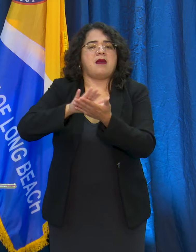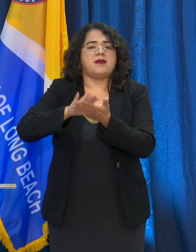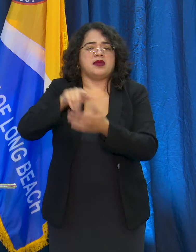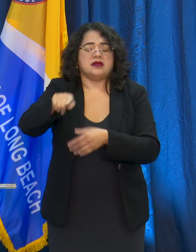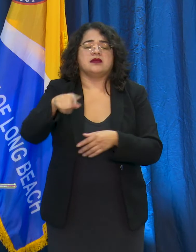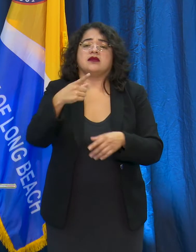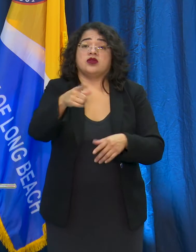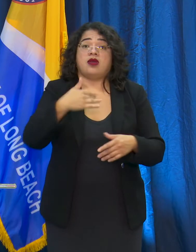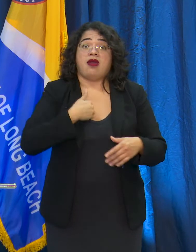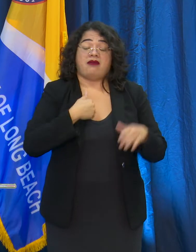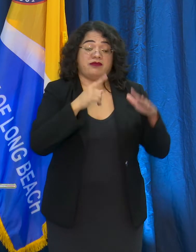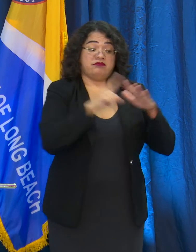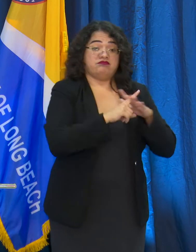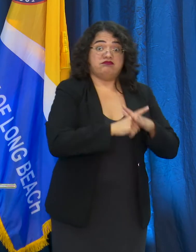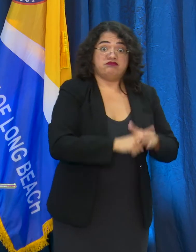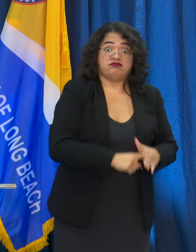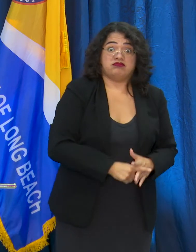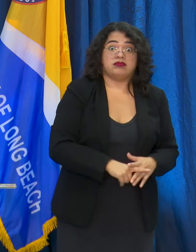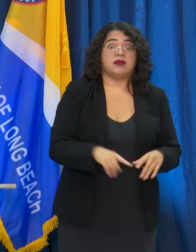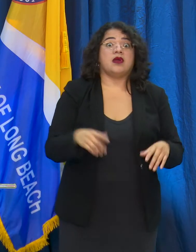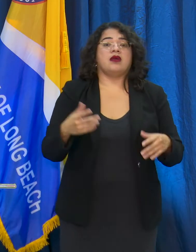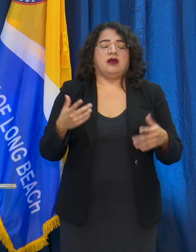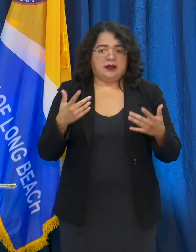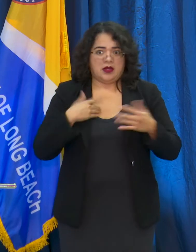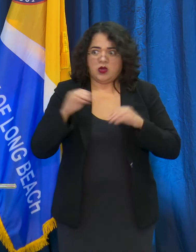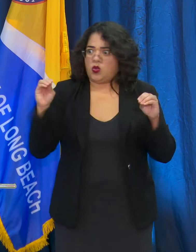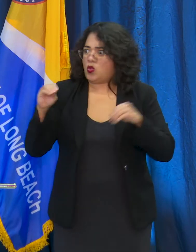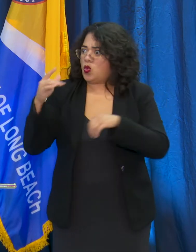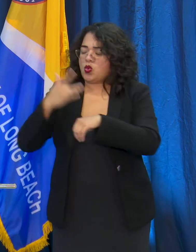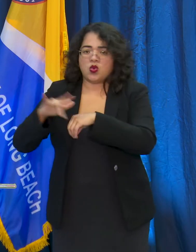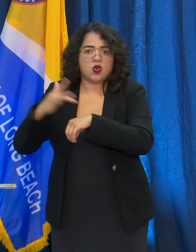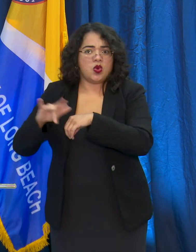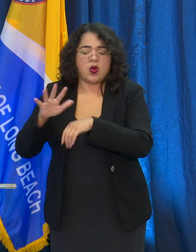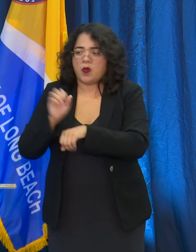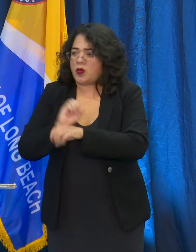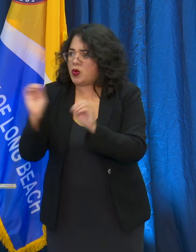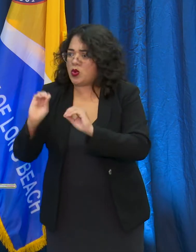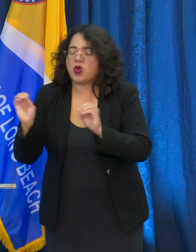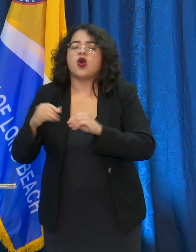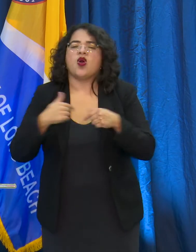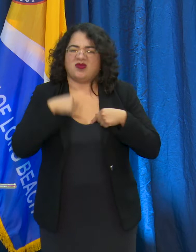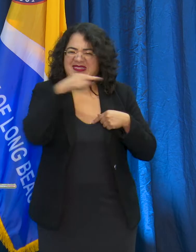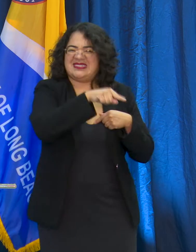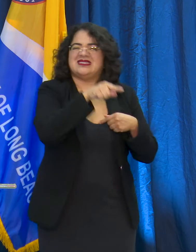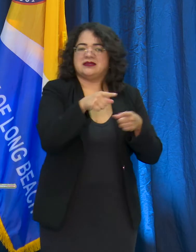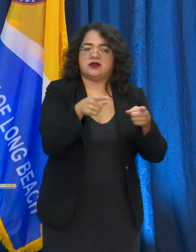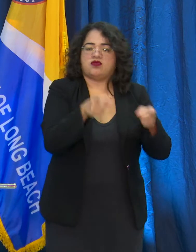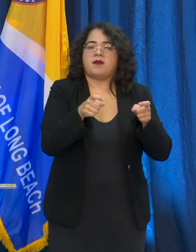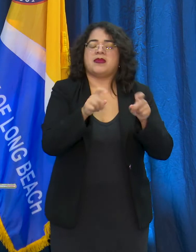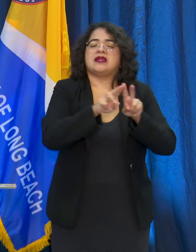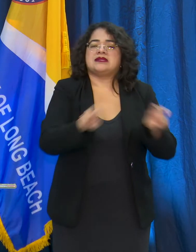symptomatic and you have not been able to get an appointment, we assess you. If we assess for symptoms, then we provide a test at that